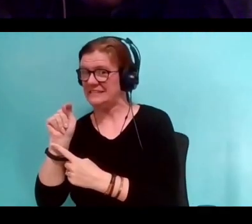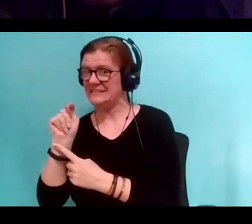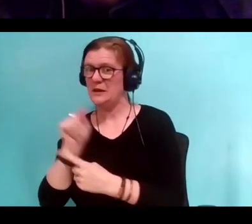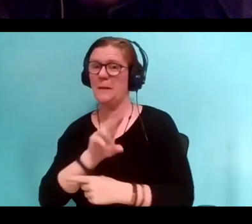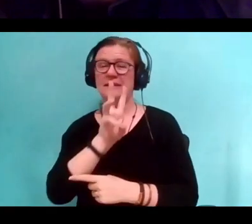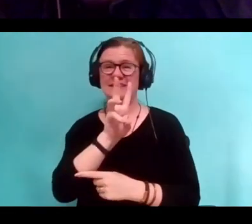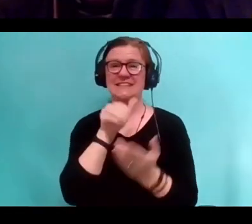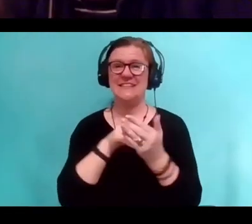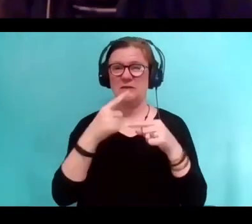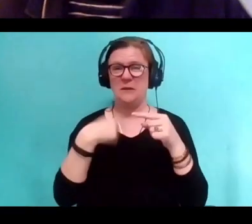there you go in a way.